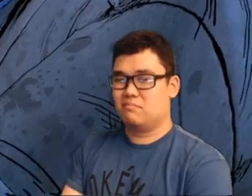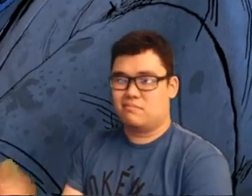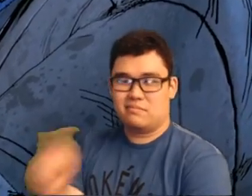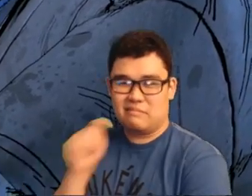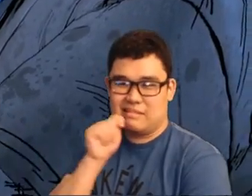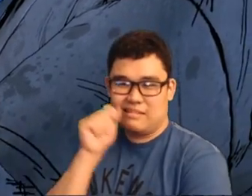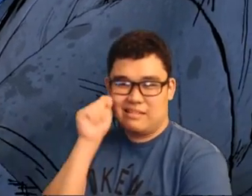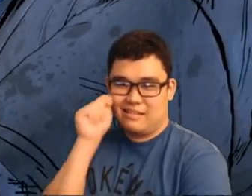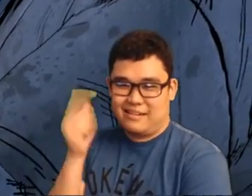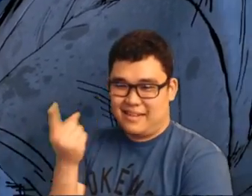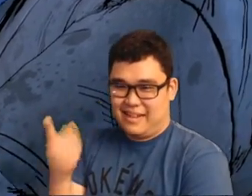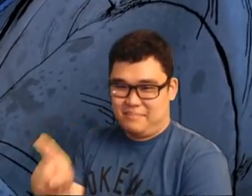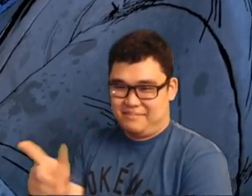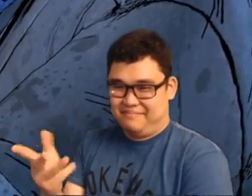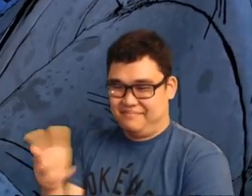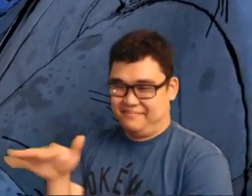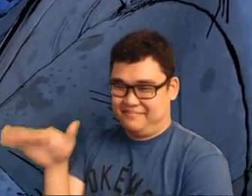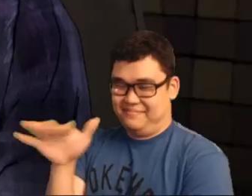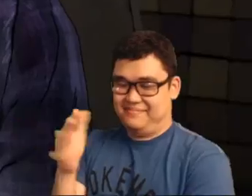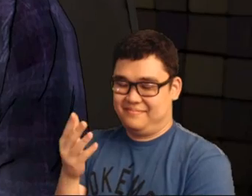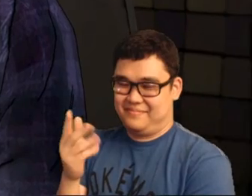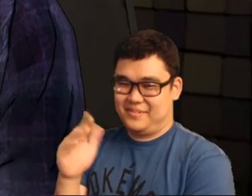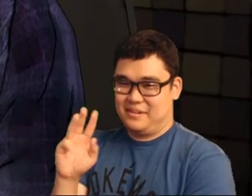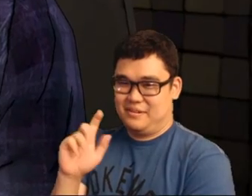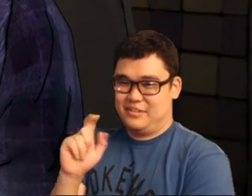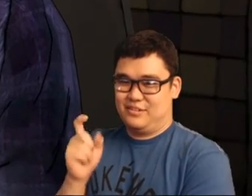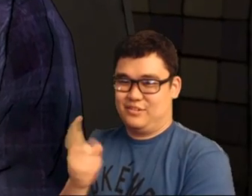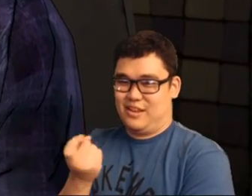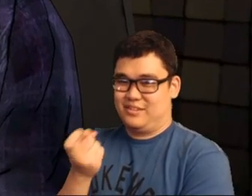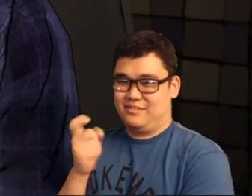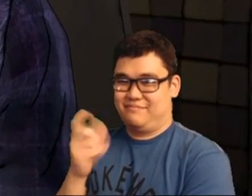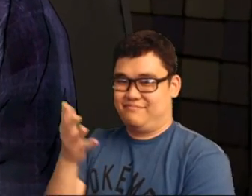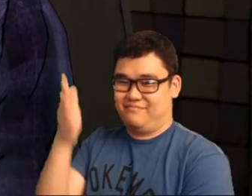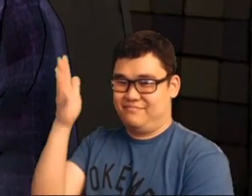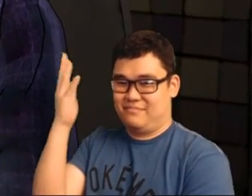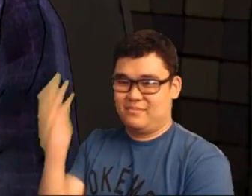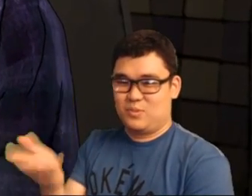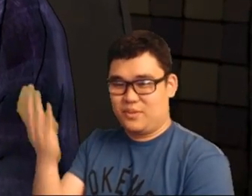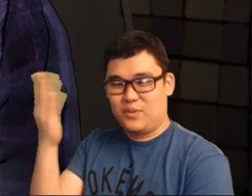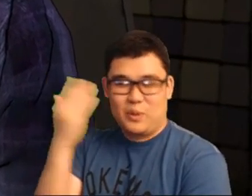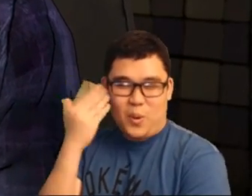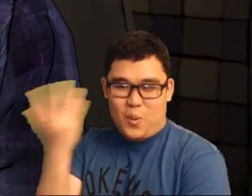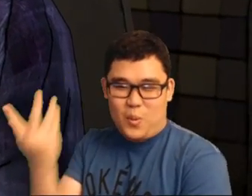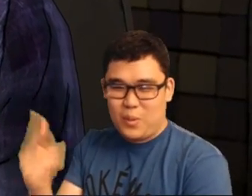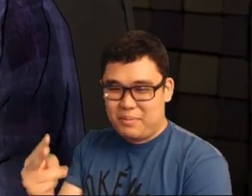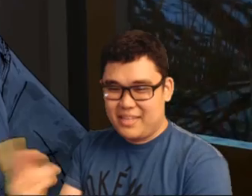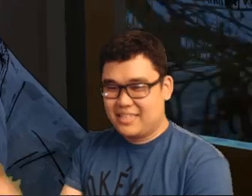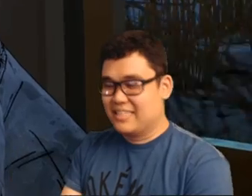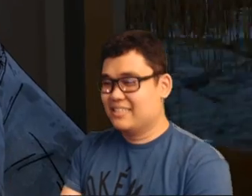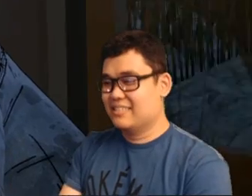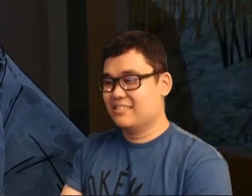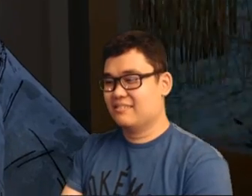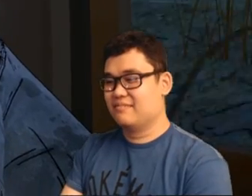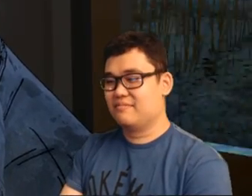Gabe just is a teen. Happens to feel changed... whatever you know what I mean.